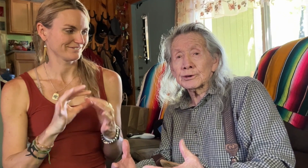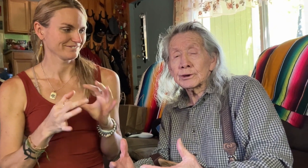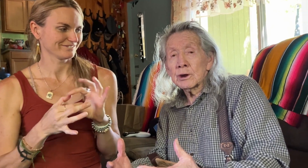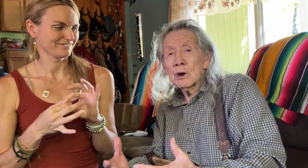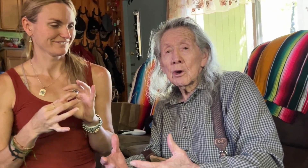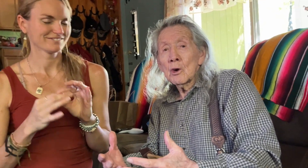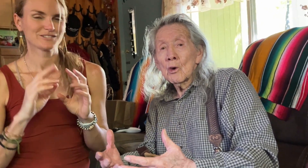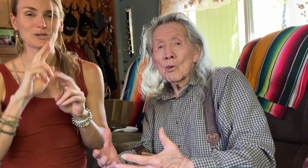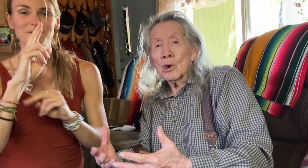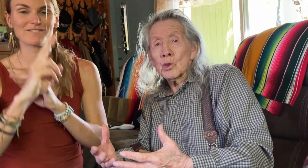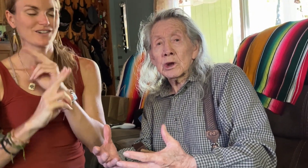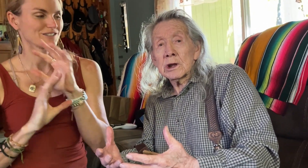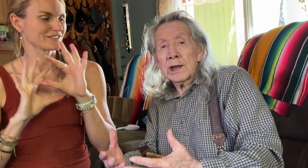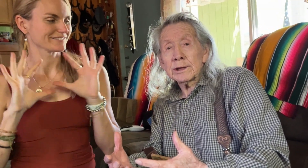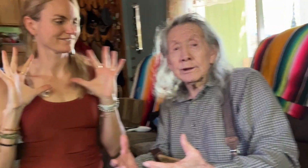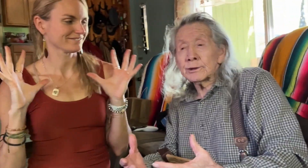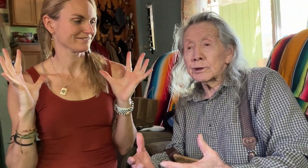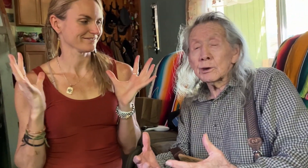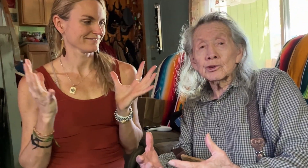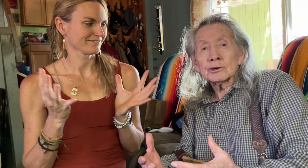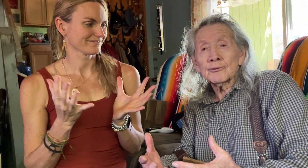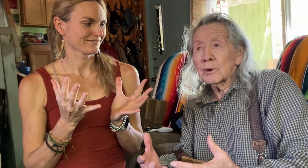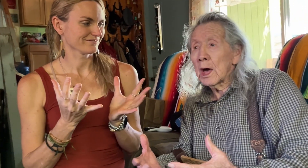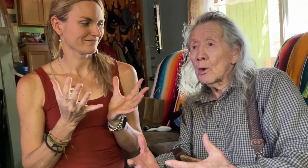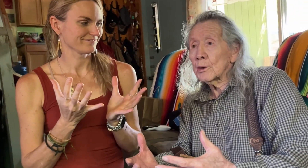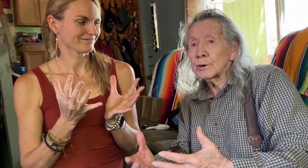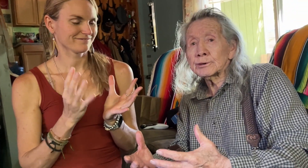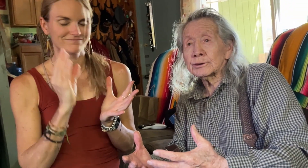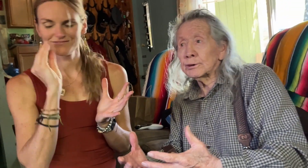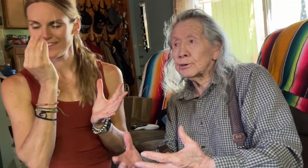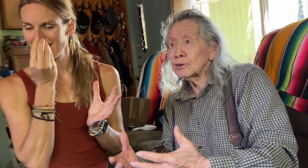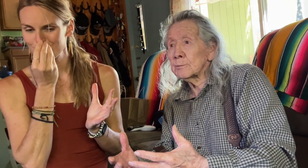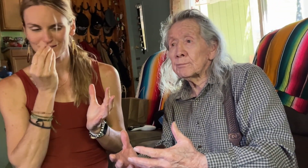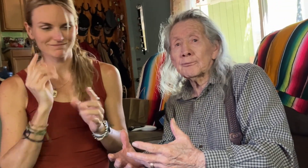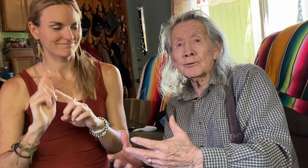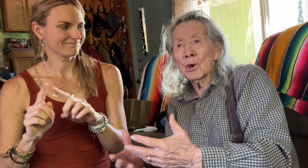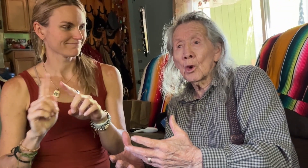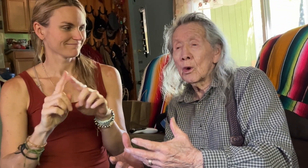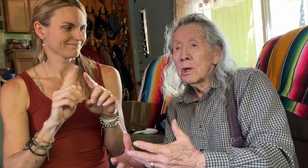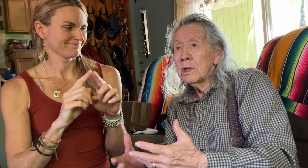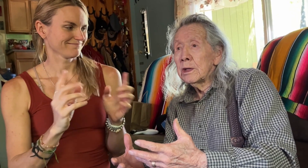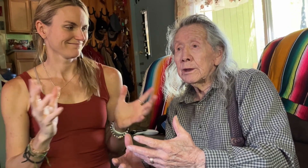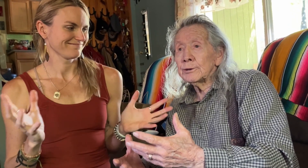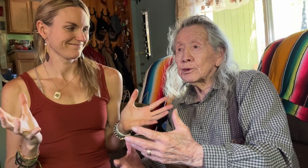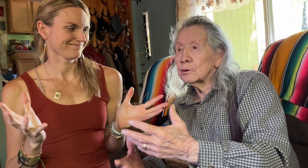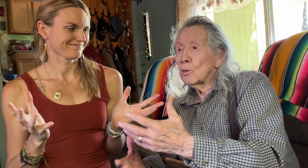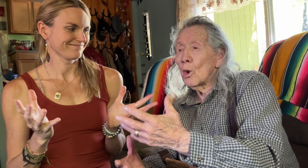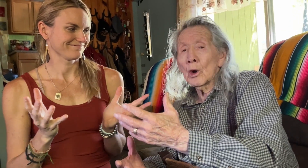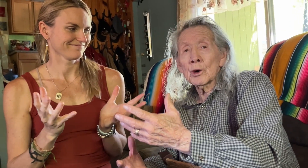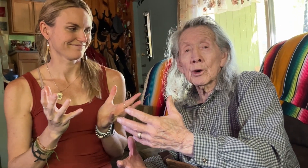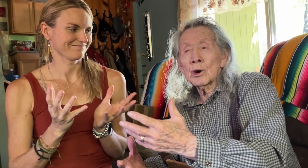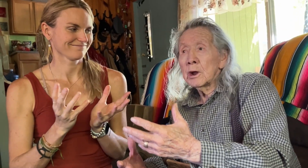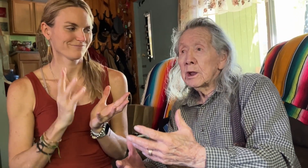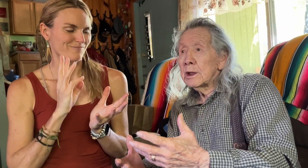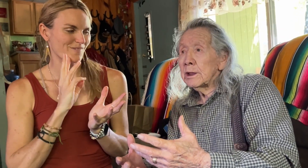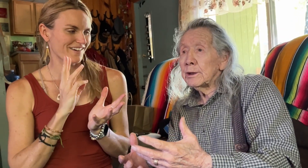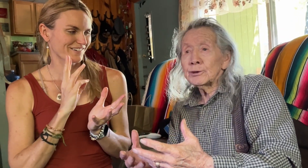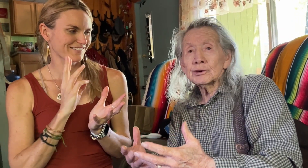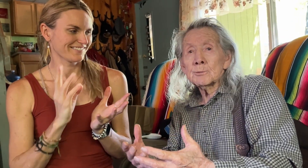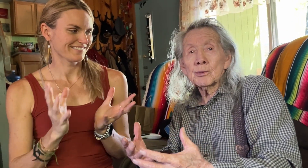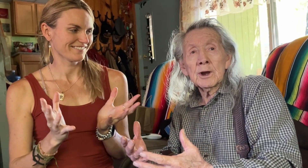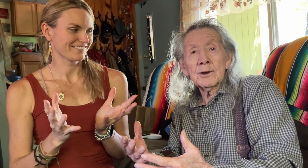We’re related to the flowers, and to the buffalo, and to the water, and to the breath